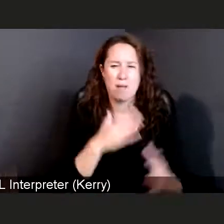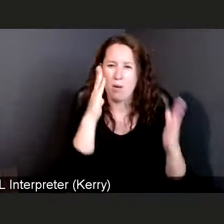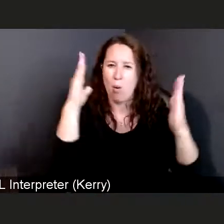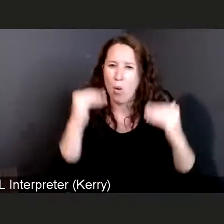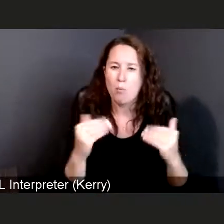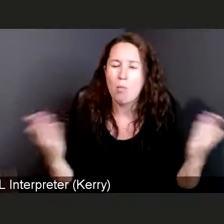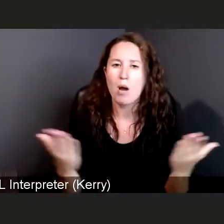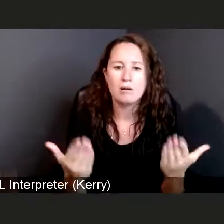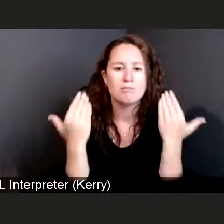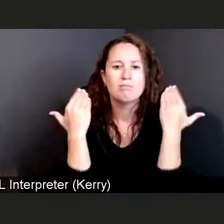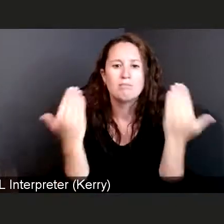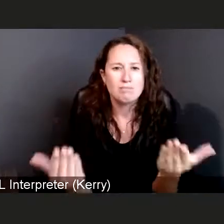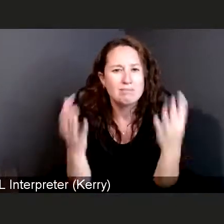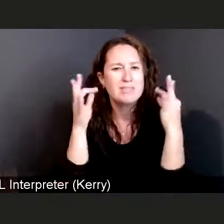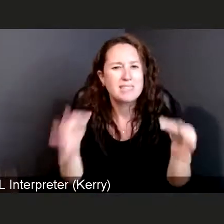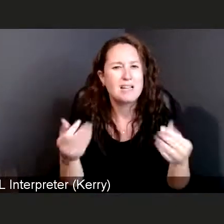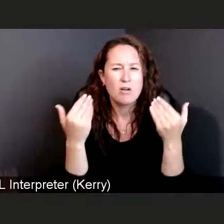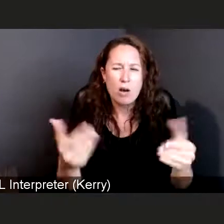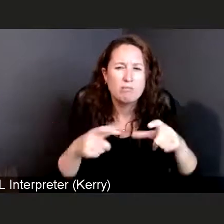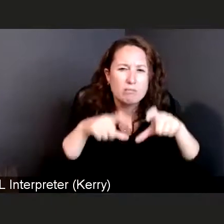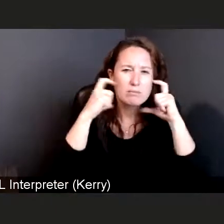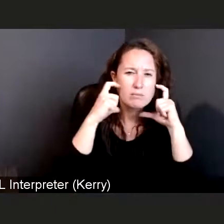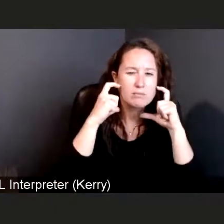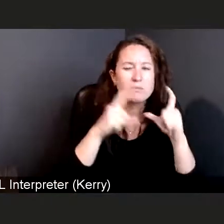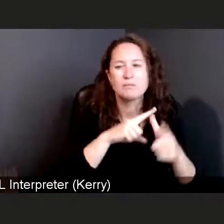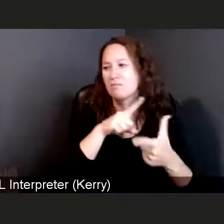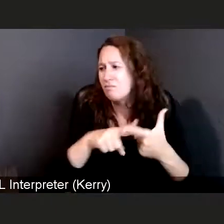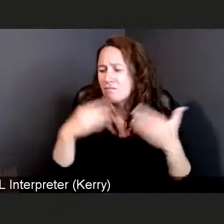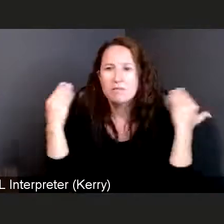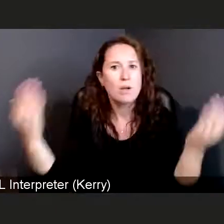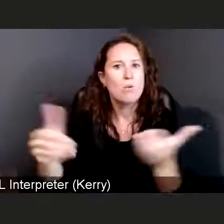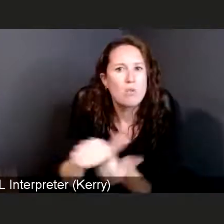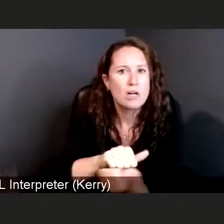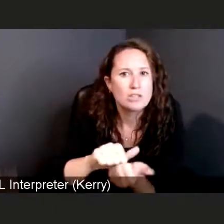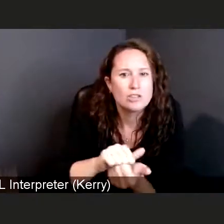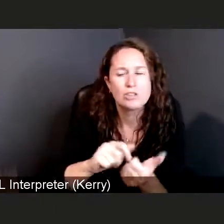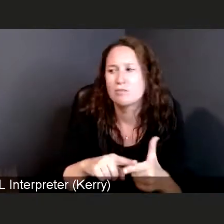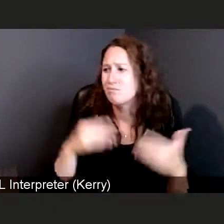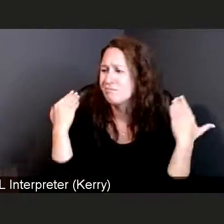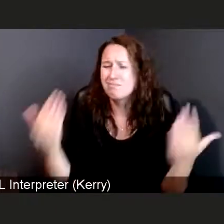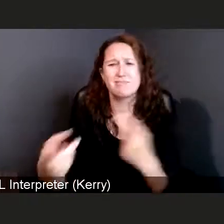that you choose to wash your hands, that you choose to watch your distance, that you choose to get vaccinated,